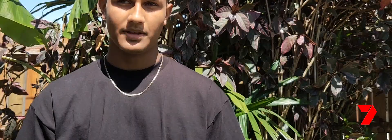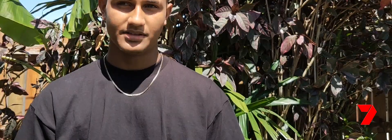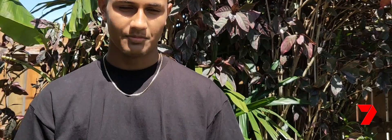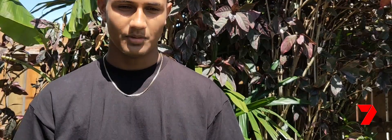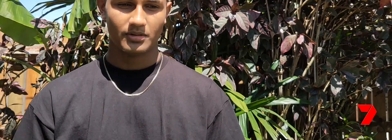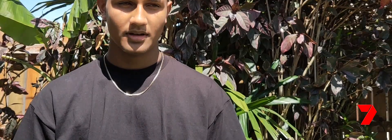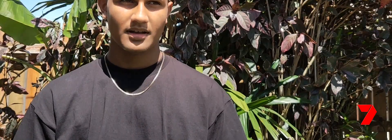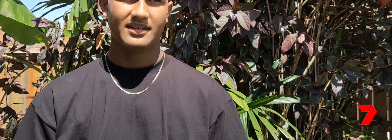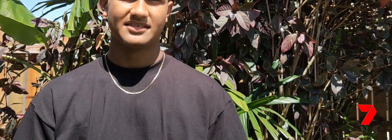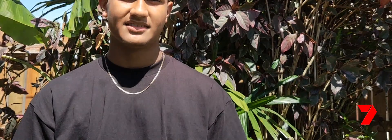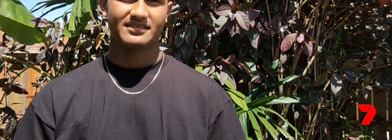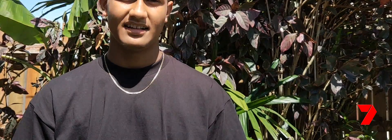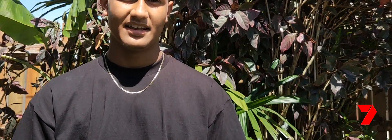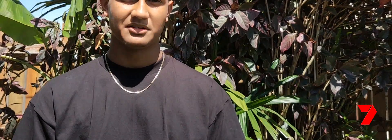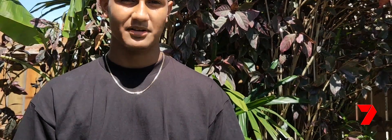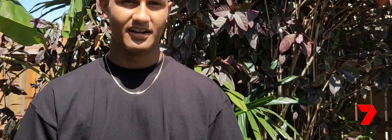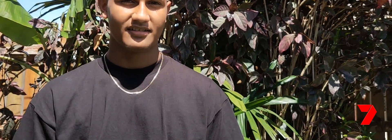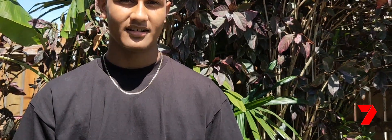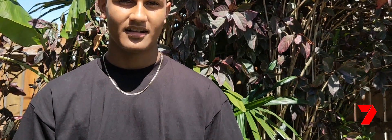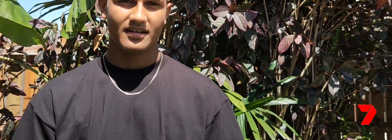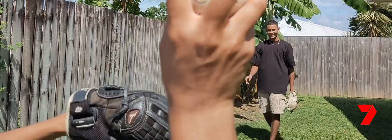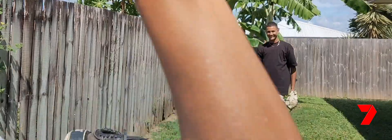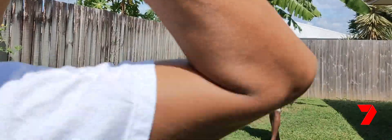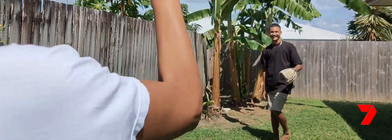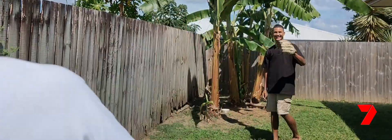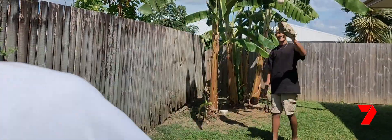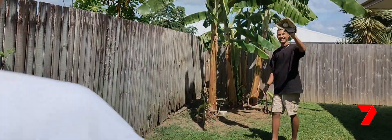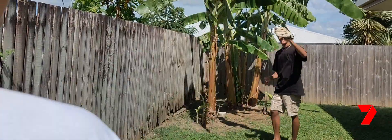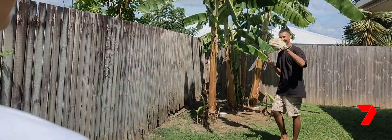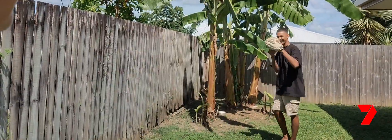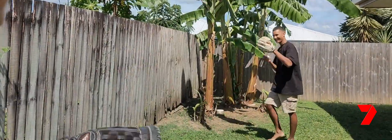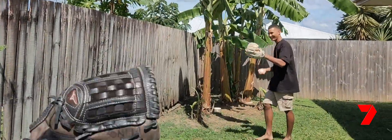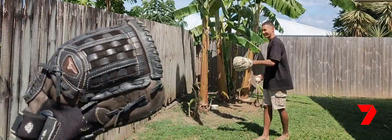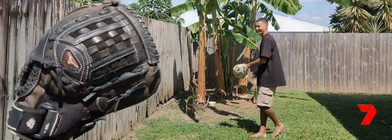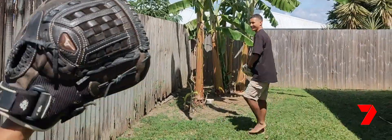play softball, and just athletics all round. Yeah, I just like being active.